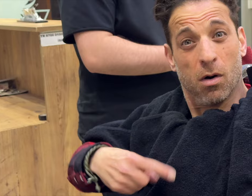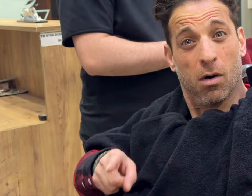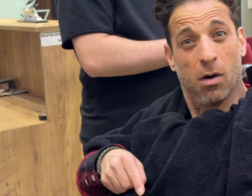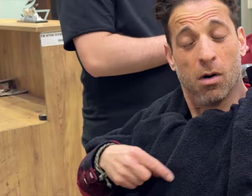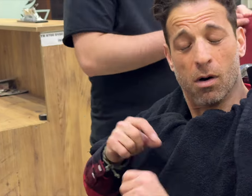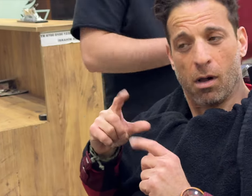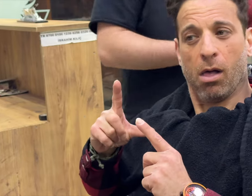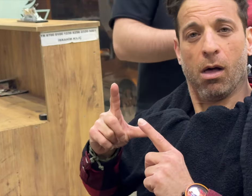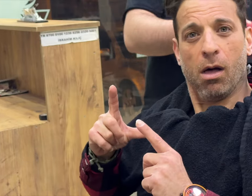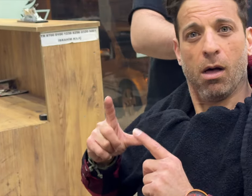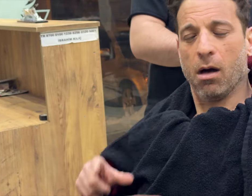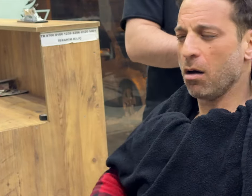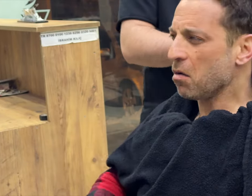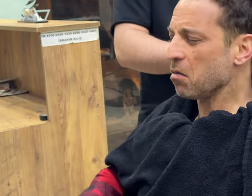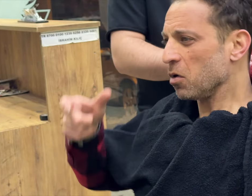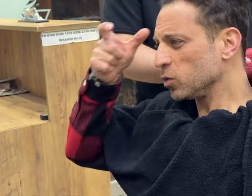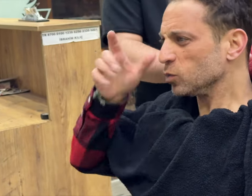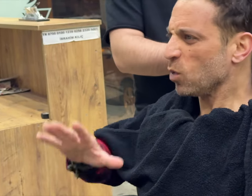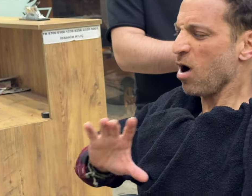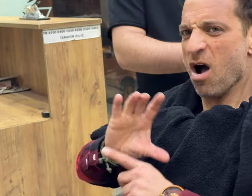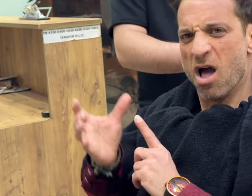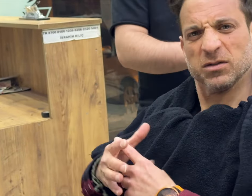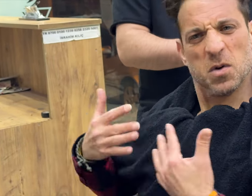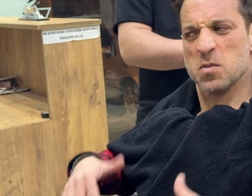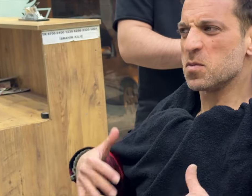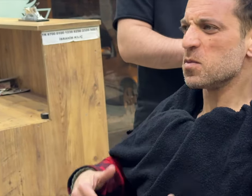twenty-four hours. That's common in Türkiye.